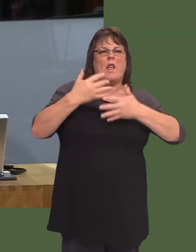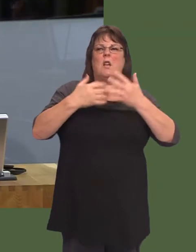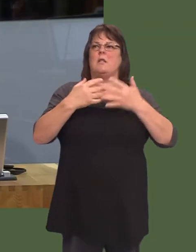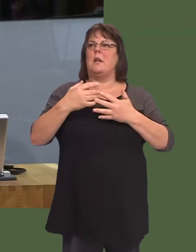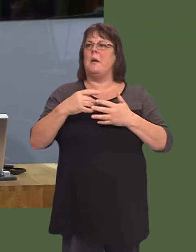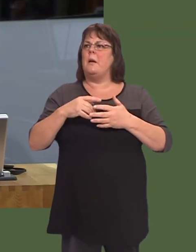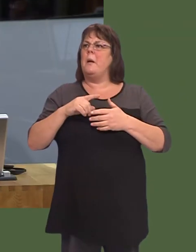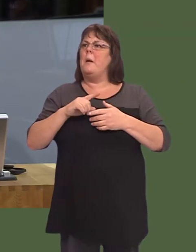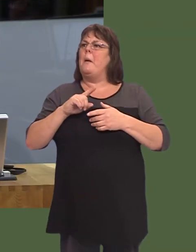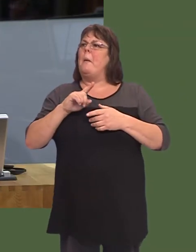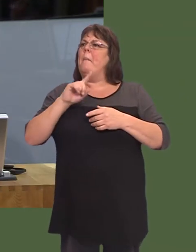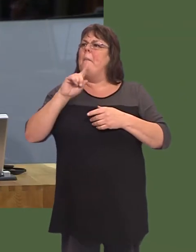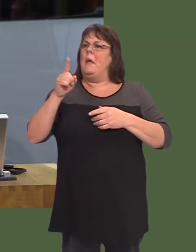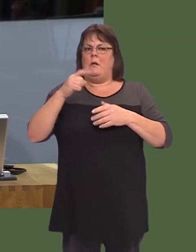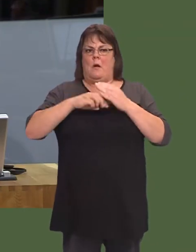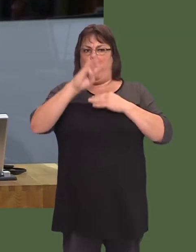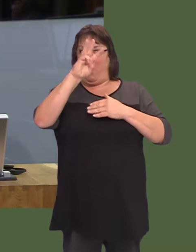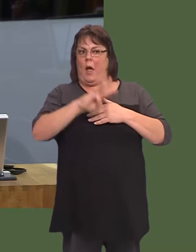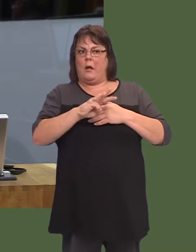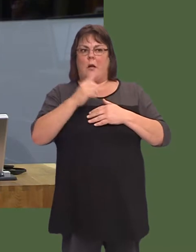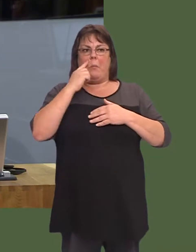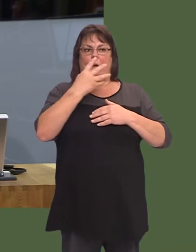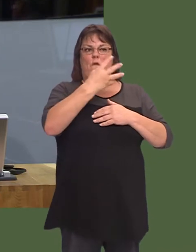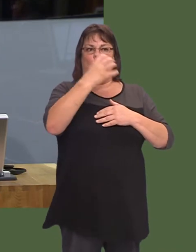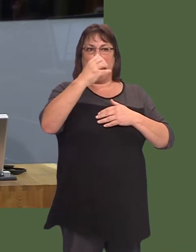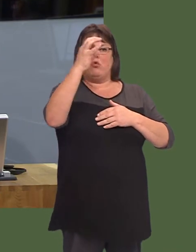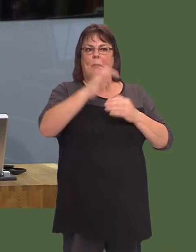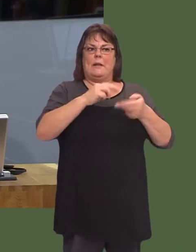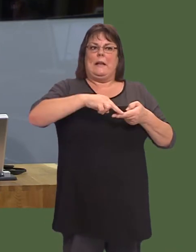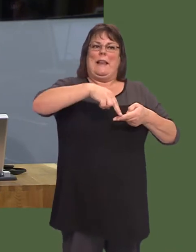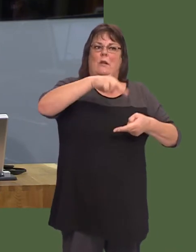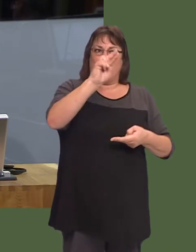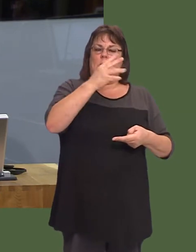but the figures do show that, in Wales, for example, thereís been a 400 per cent increase